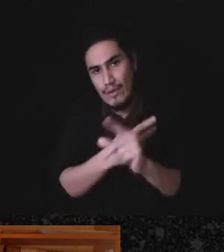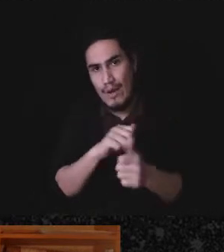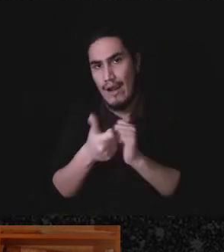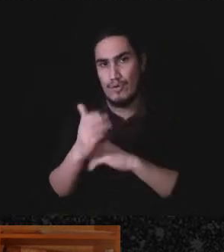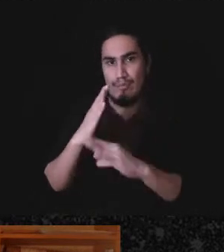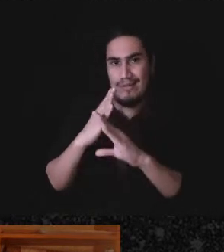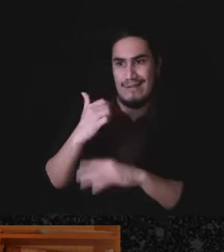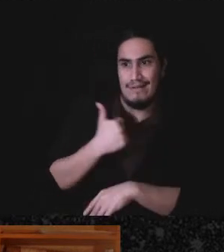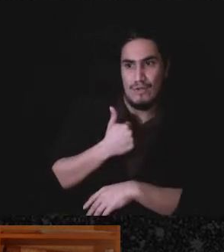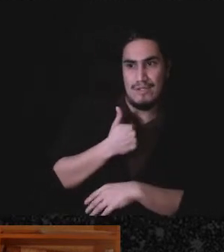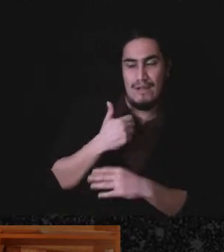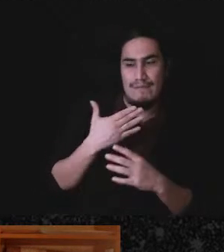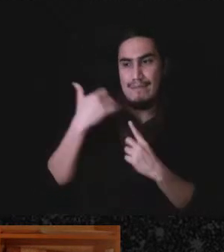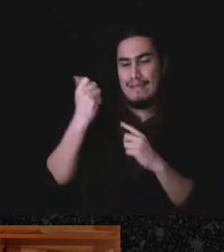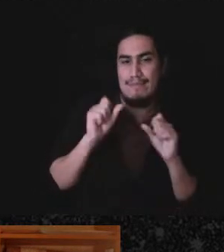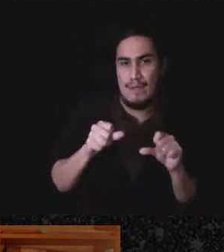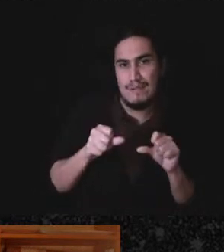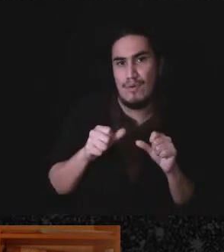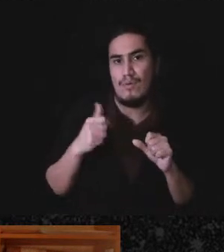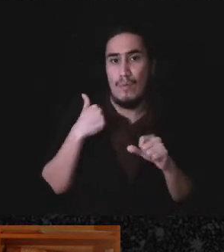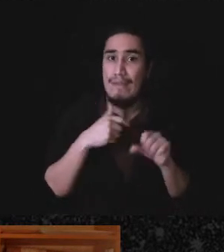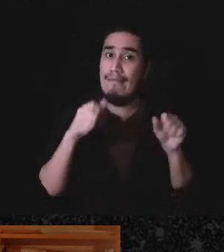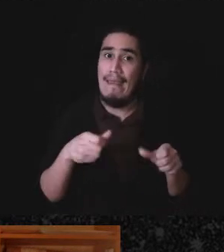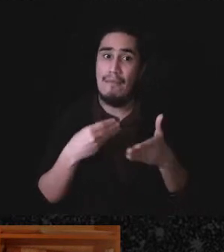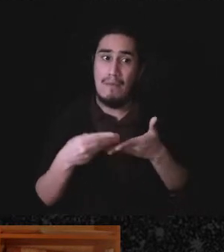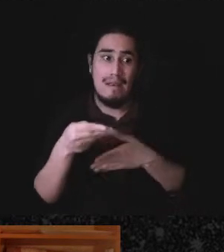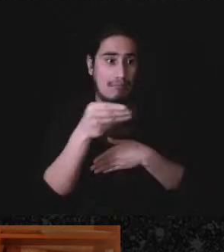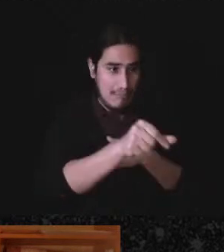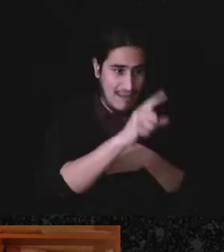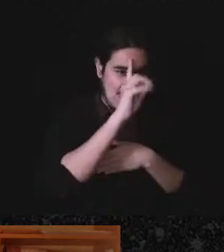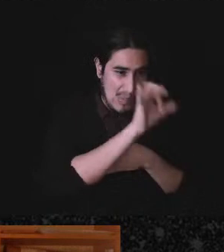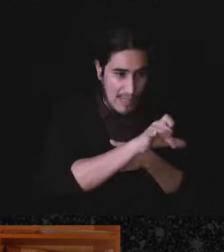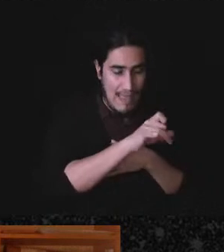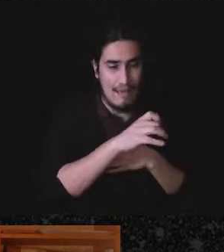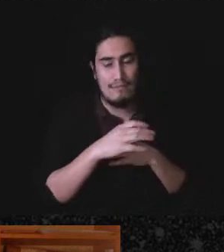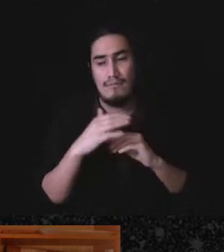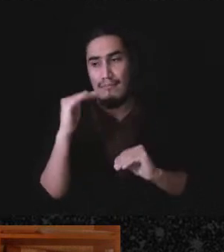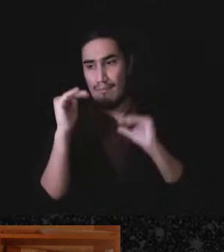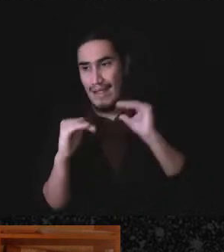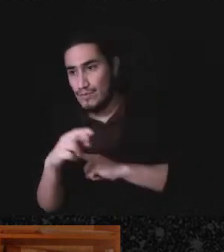into our this entity and some money into that entity and to balance our risk in different ways.